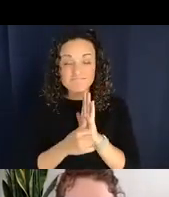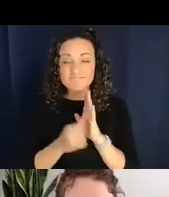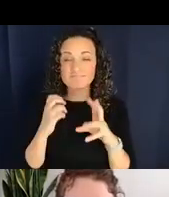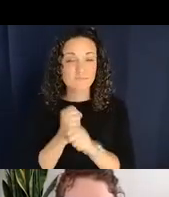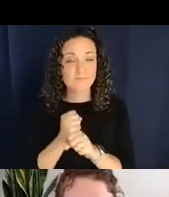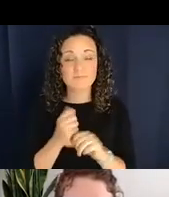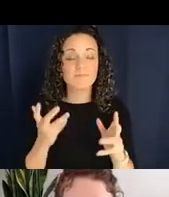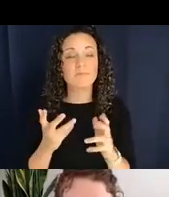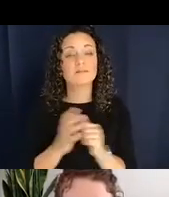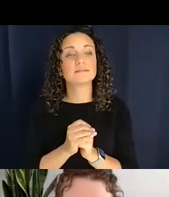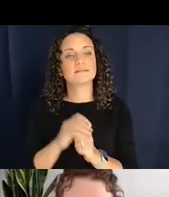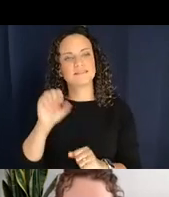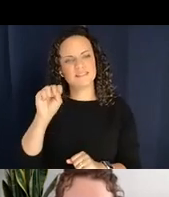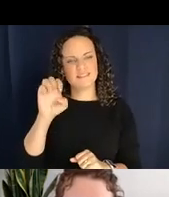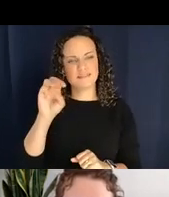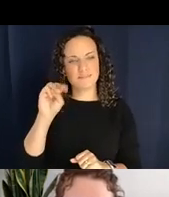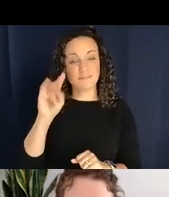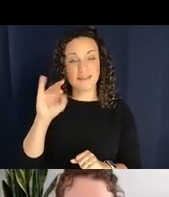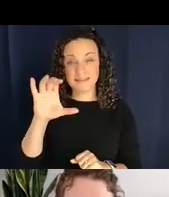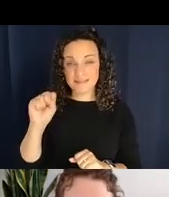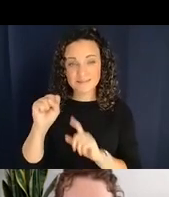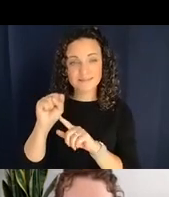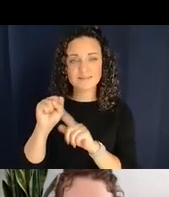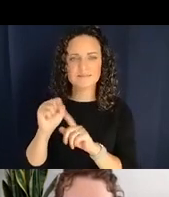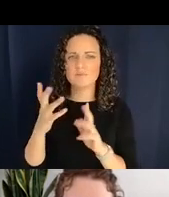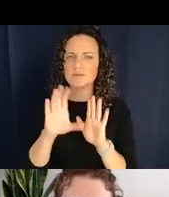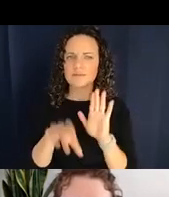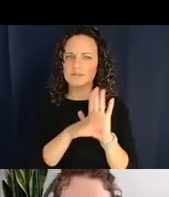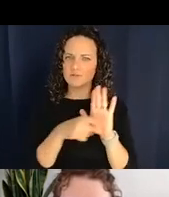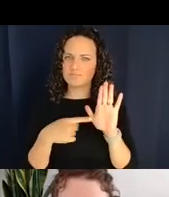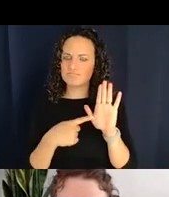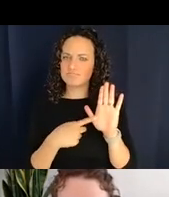What is being characterized or profiled. So here - we don't have time to go through all